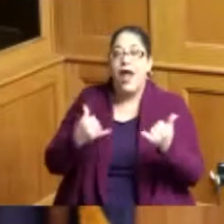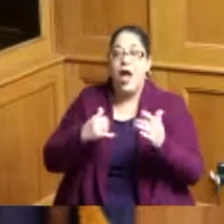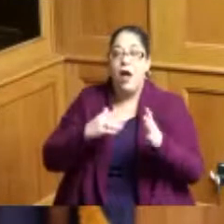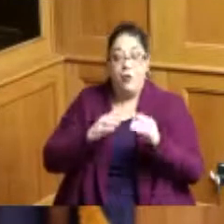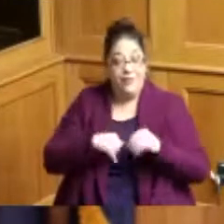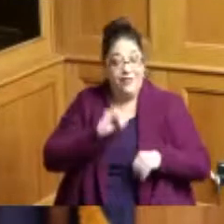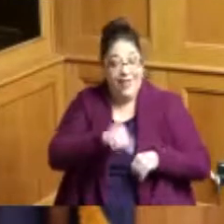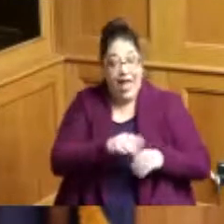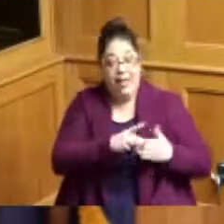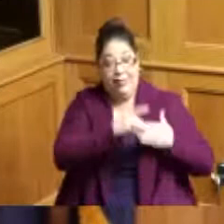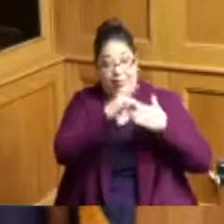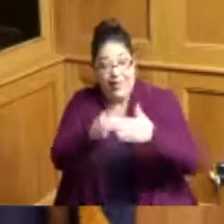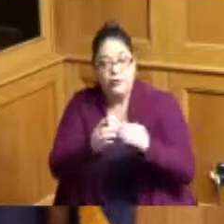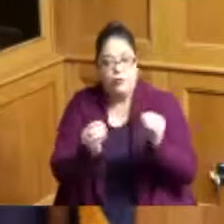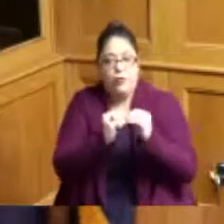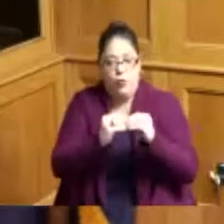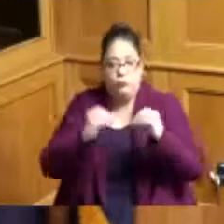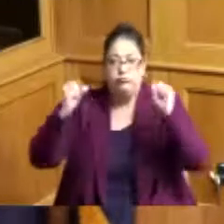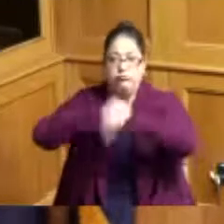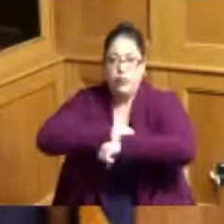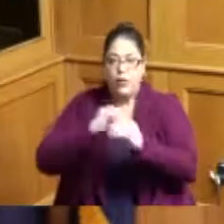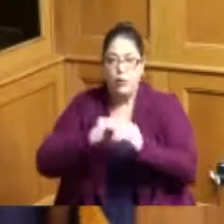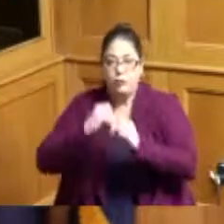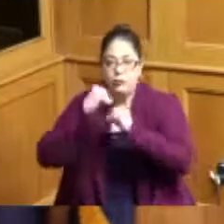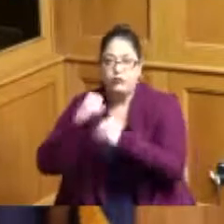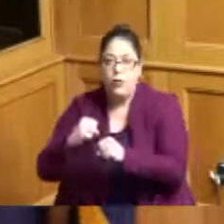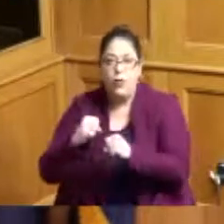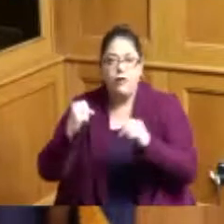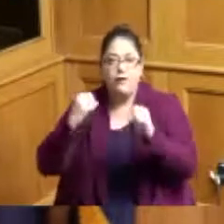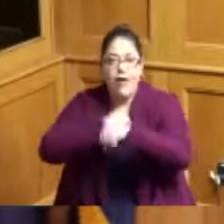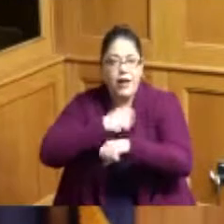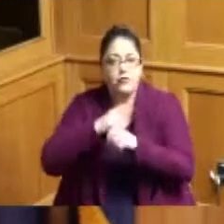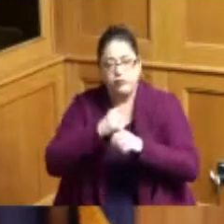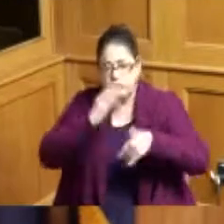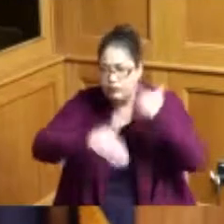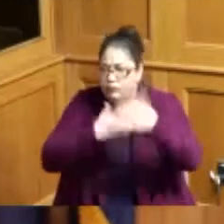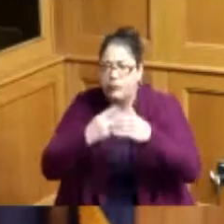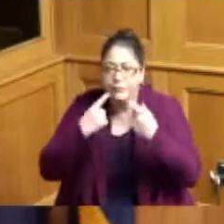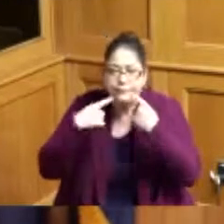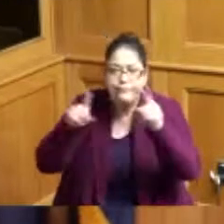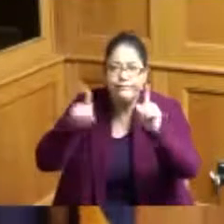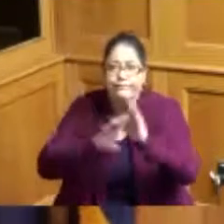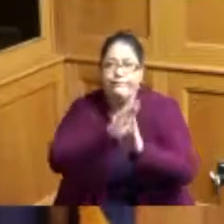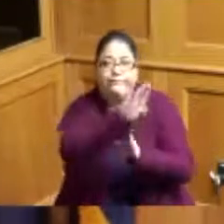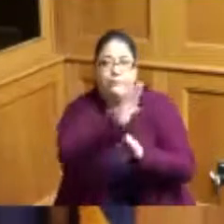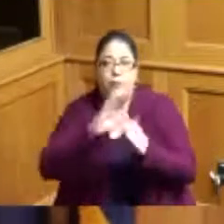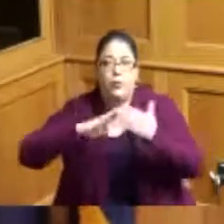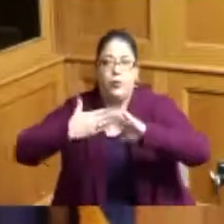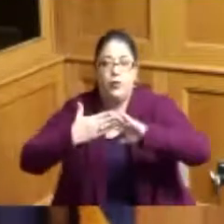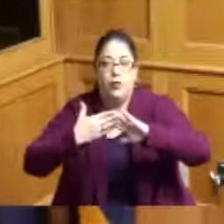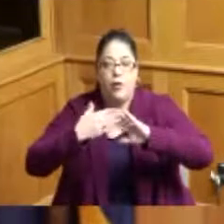black history this month and every other month of the year as it is has always been in my household